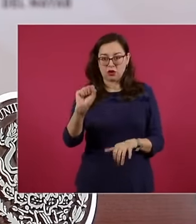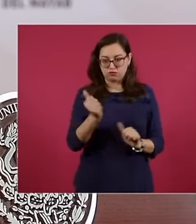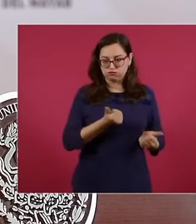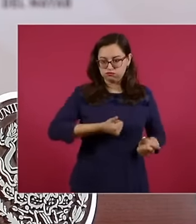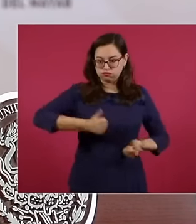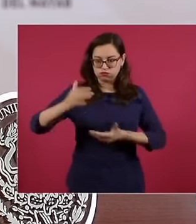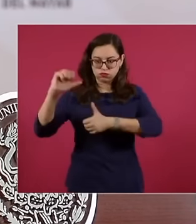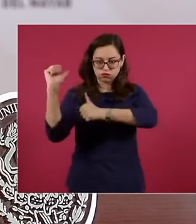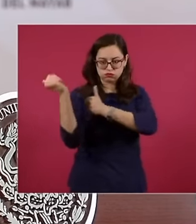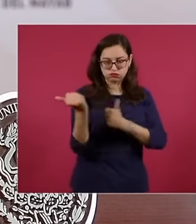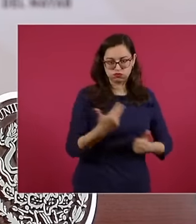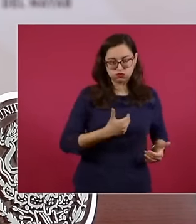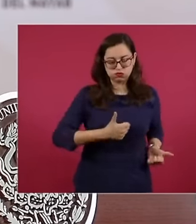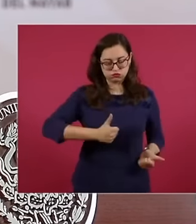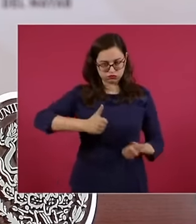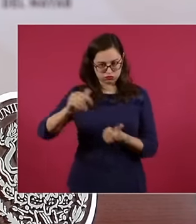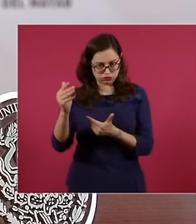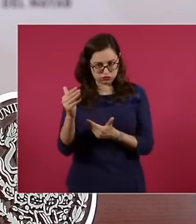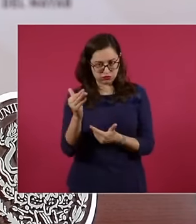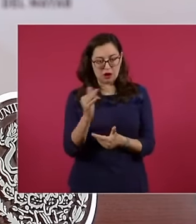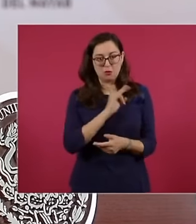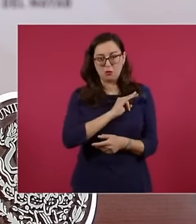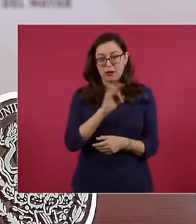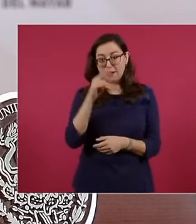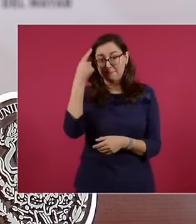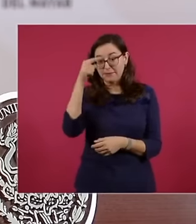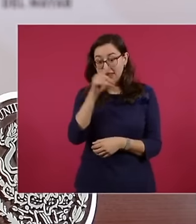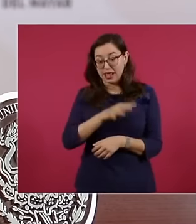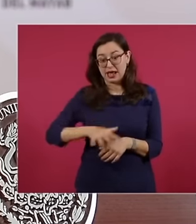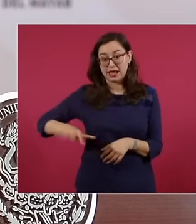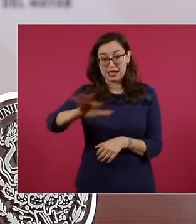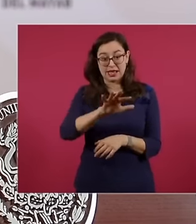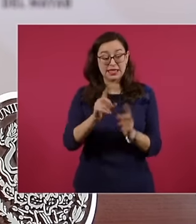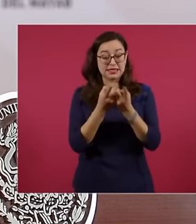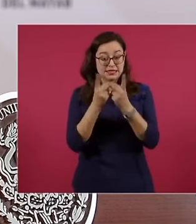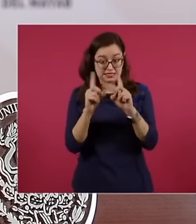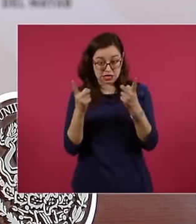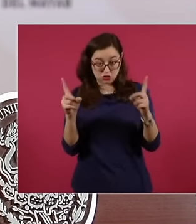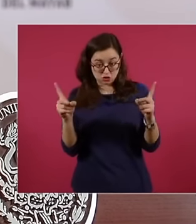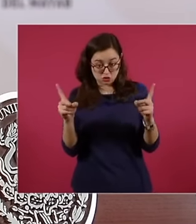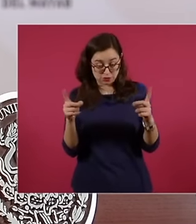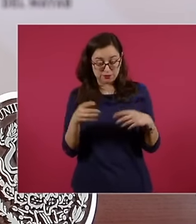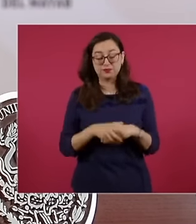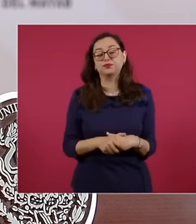maritime trade and bringing development to the region to achieve a